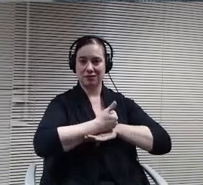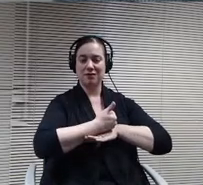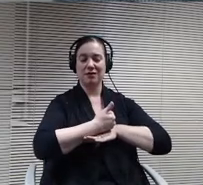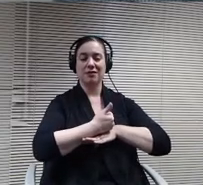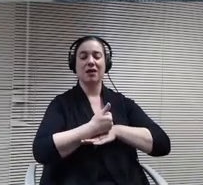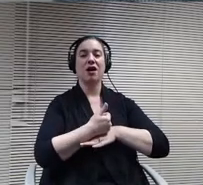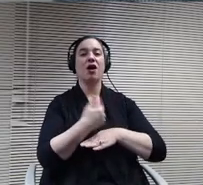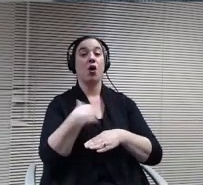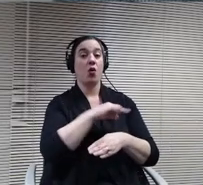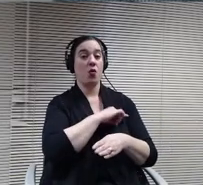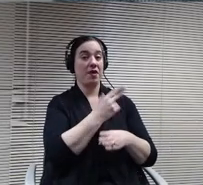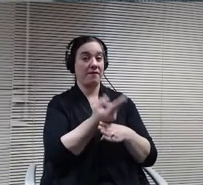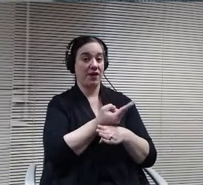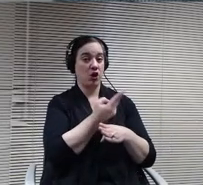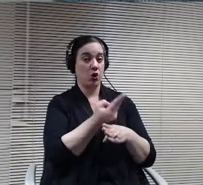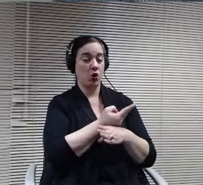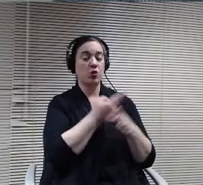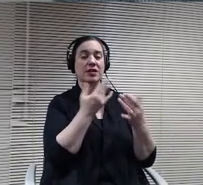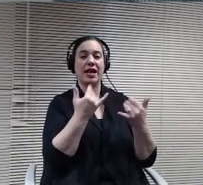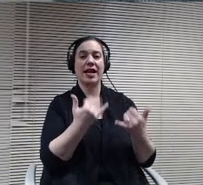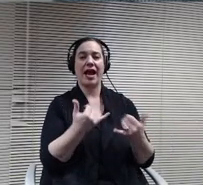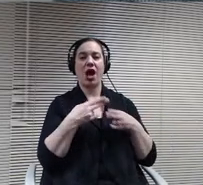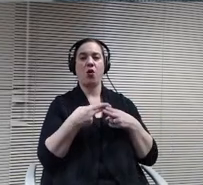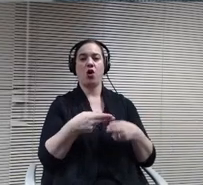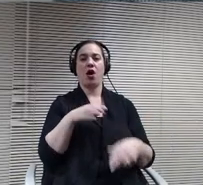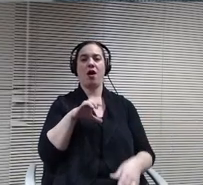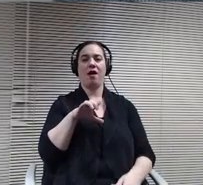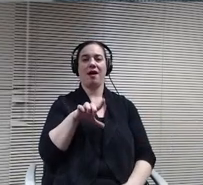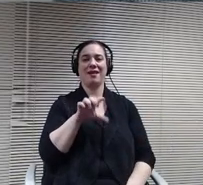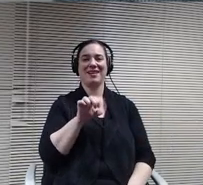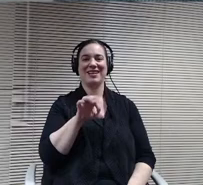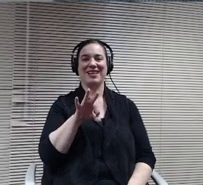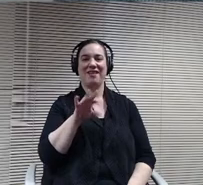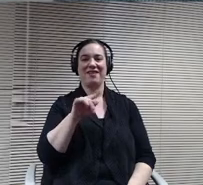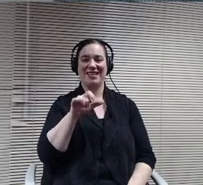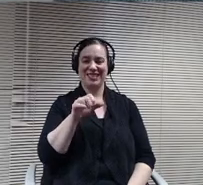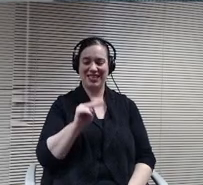years, and they consolidate it. In the last. I don't remember 5